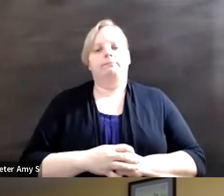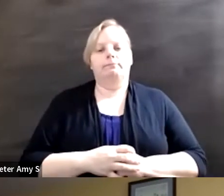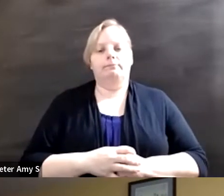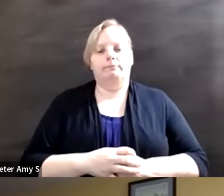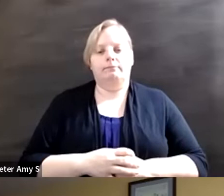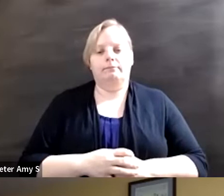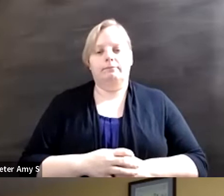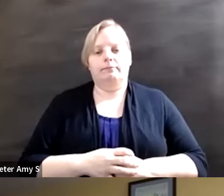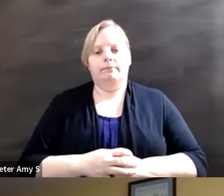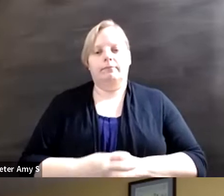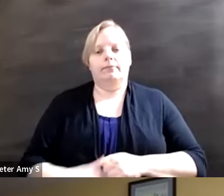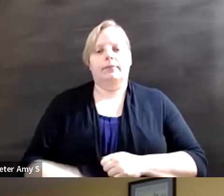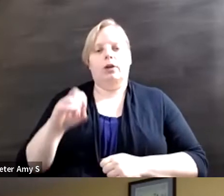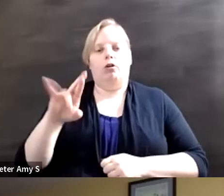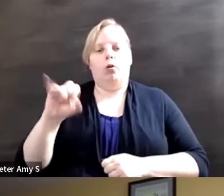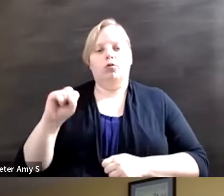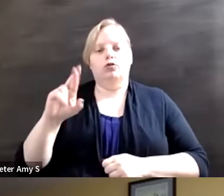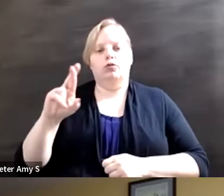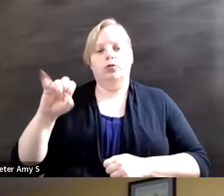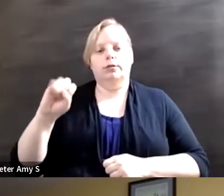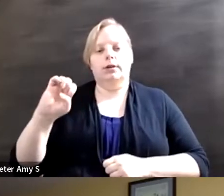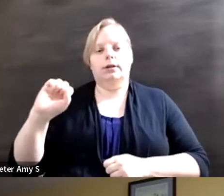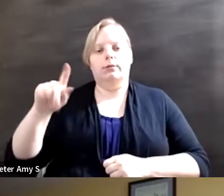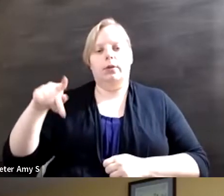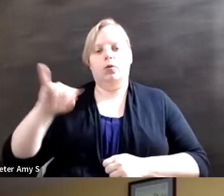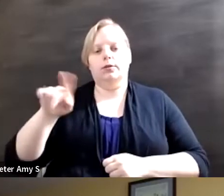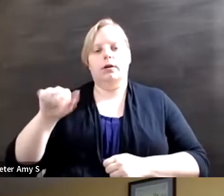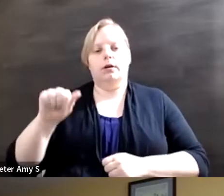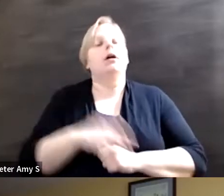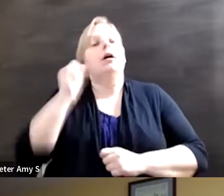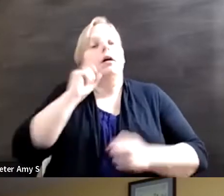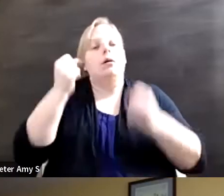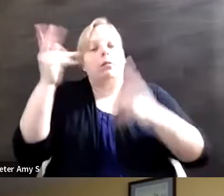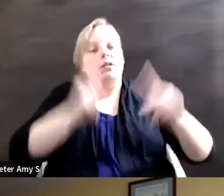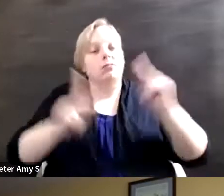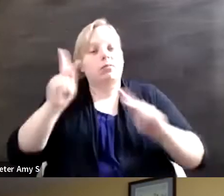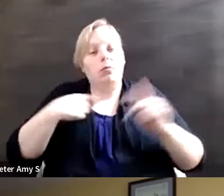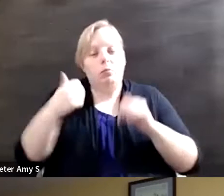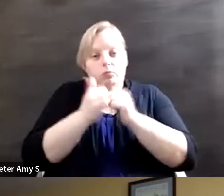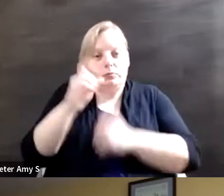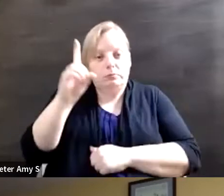I would add that millions of people with disabilities are stripped of their